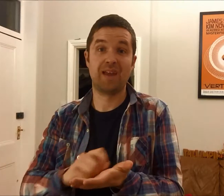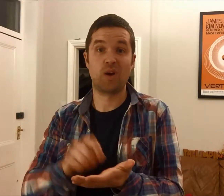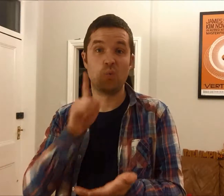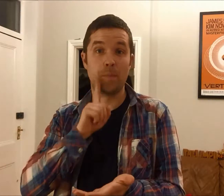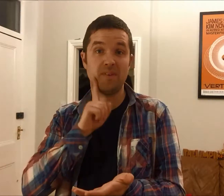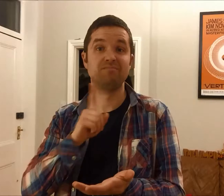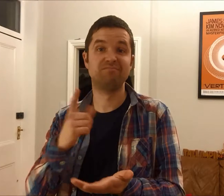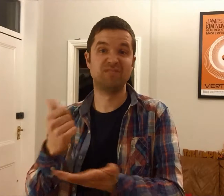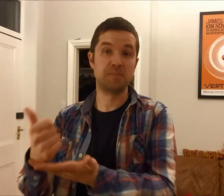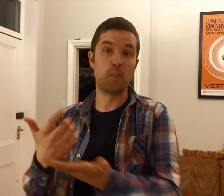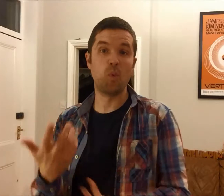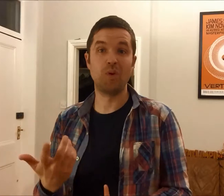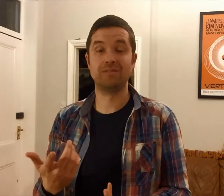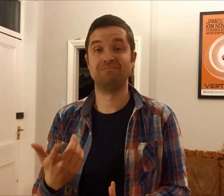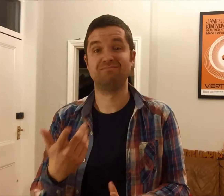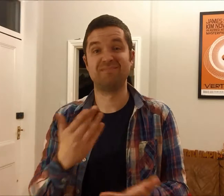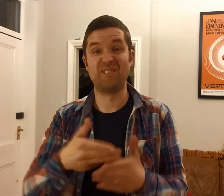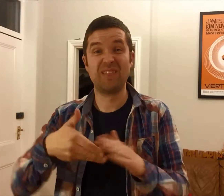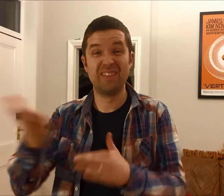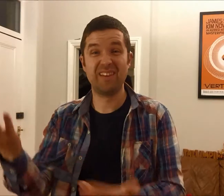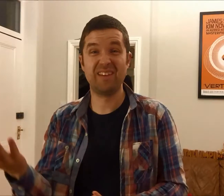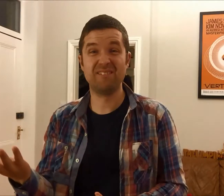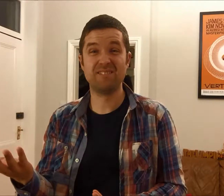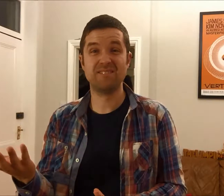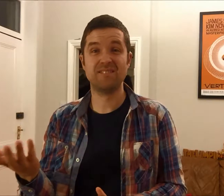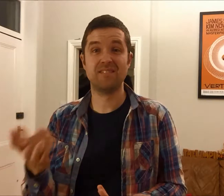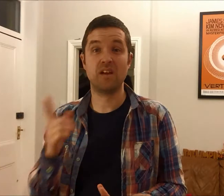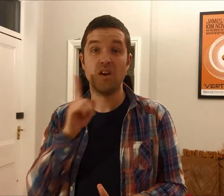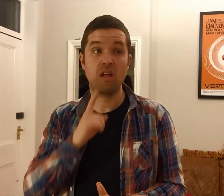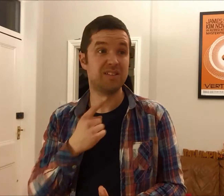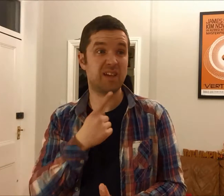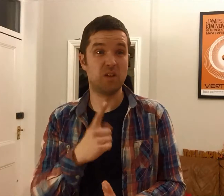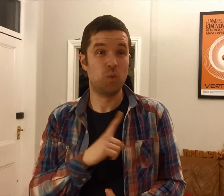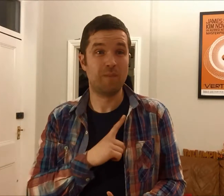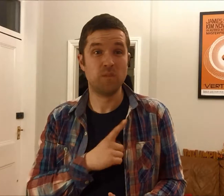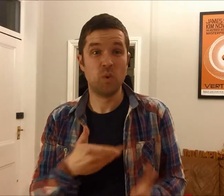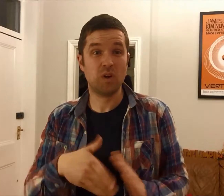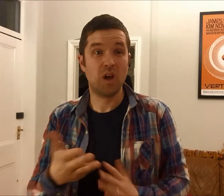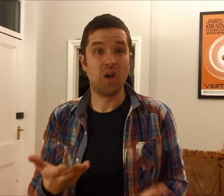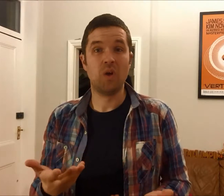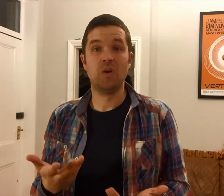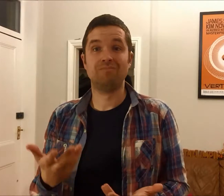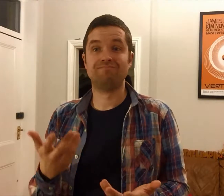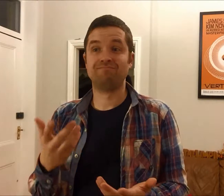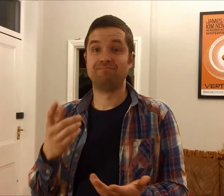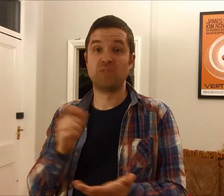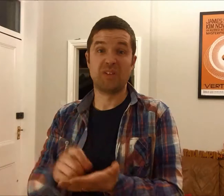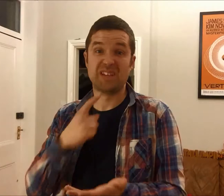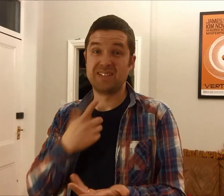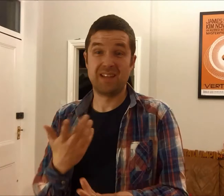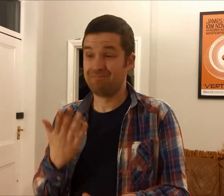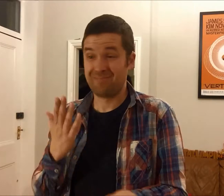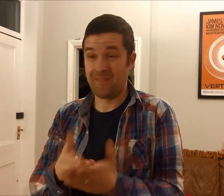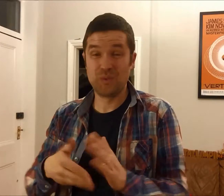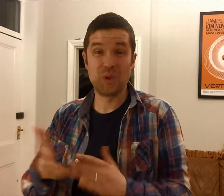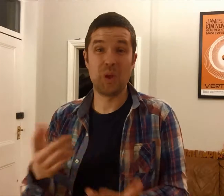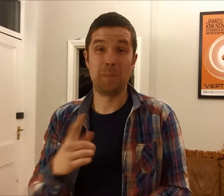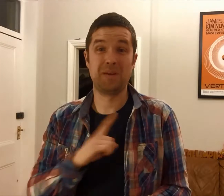announced that, unfortunately, she had to leave and upon asking why she responded that unfortunately she had to go